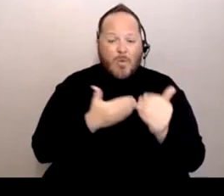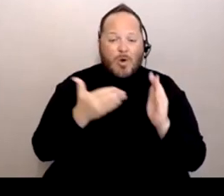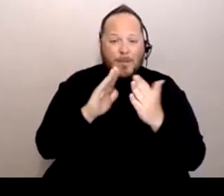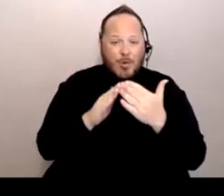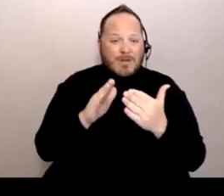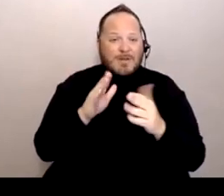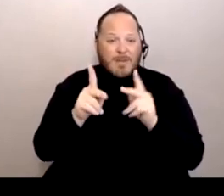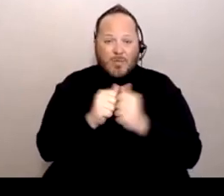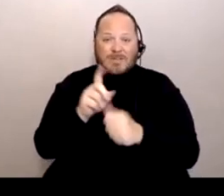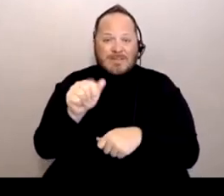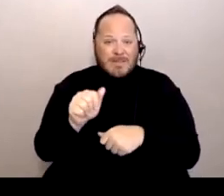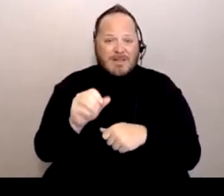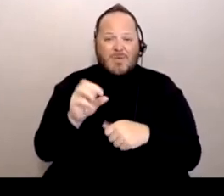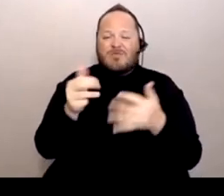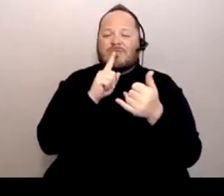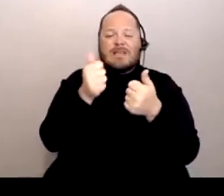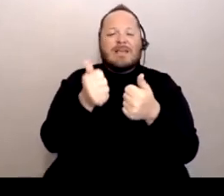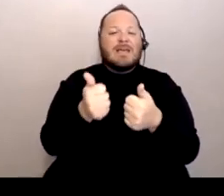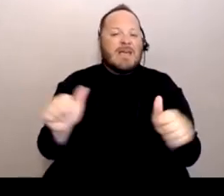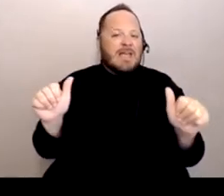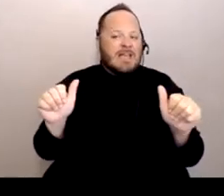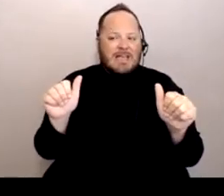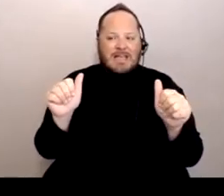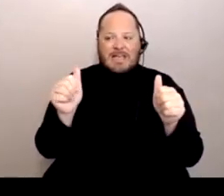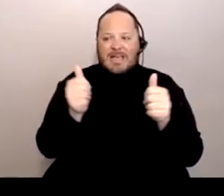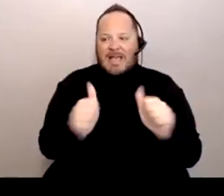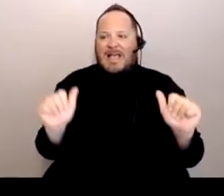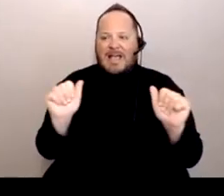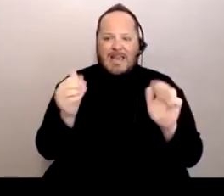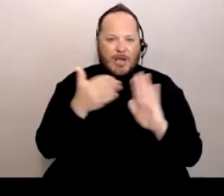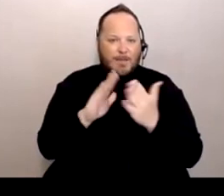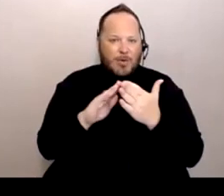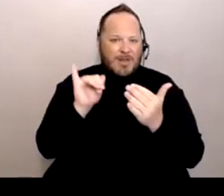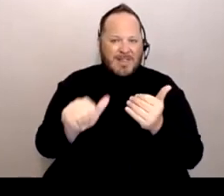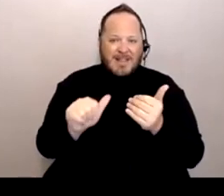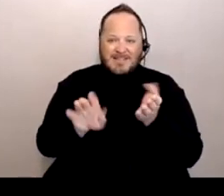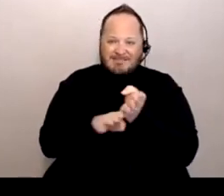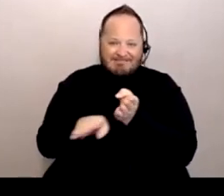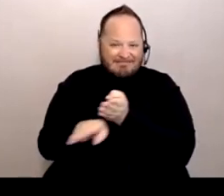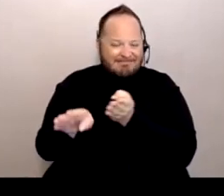or any community that's underrepresented and underserved. That's the problem